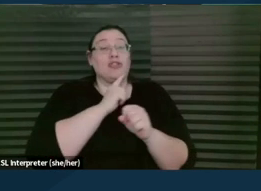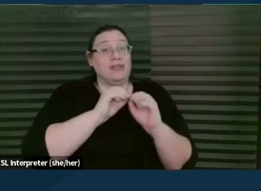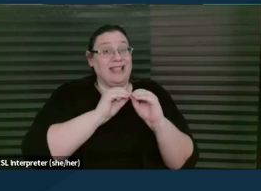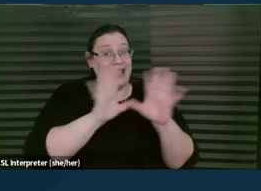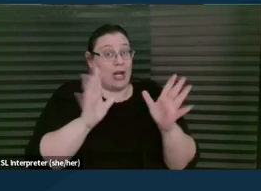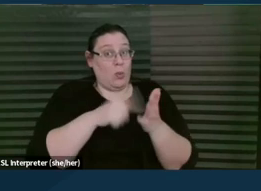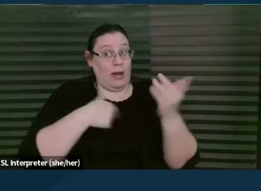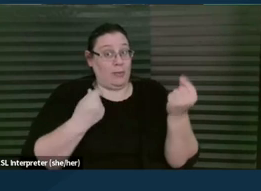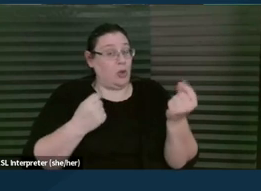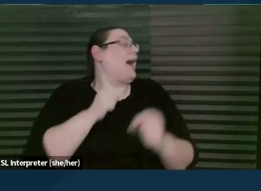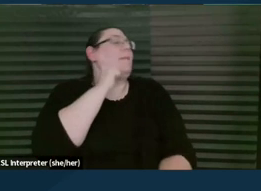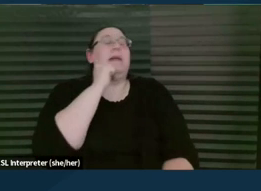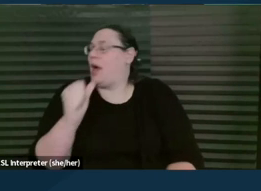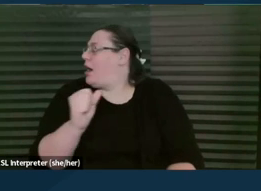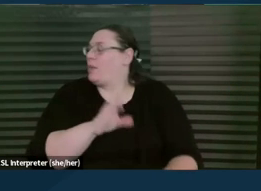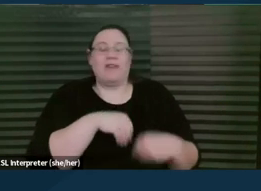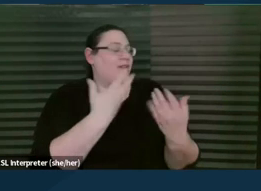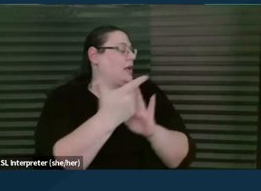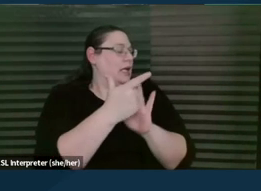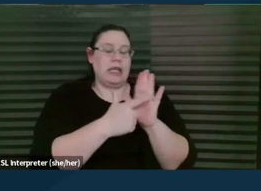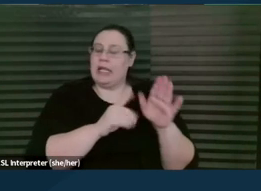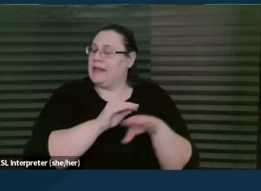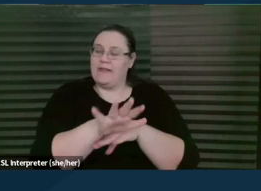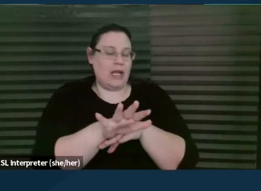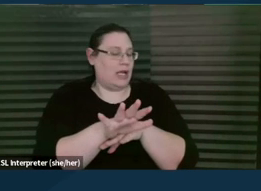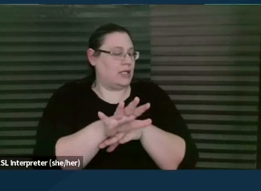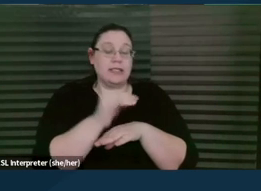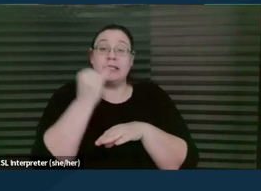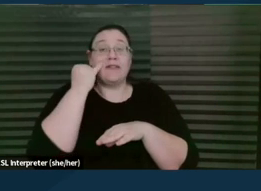not providing you with legal advice. If you feel like you need legal advice